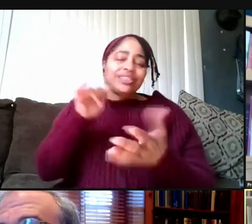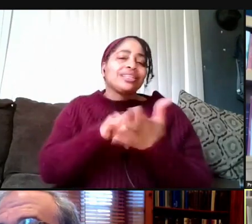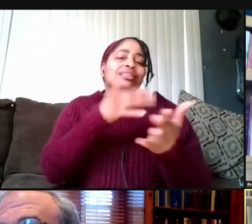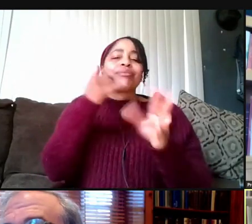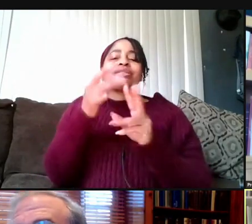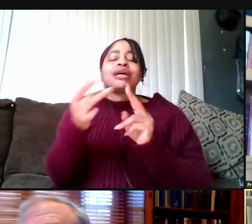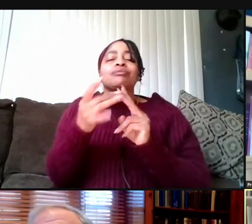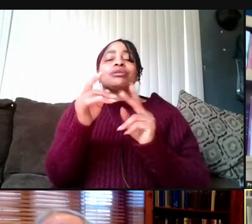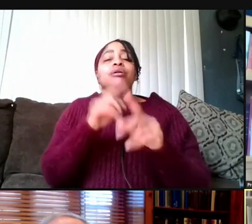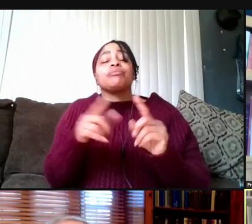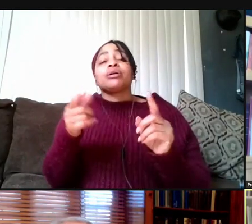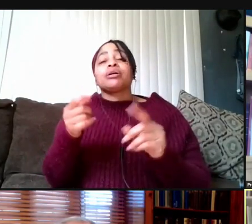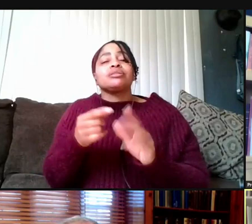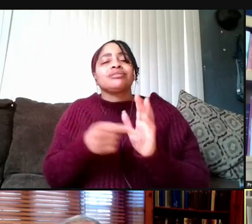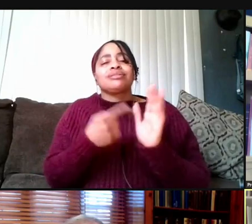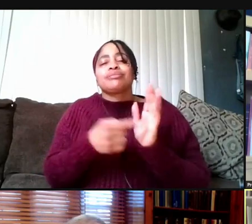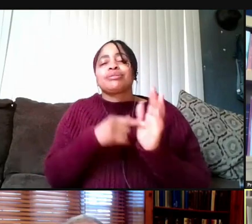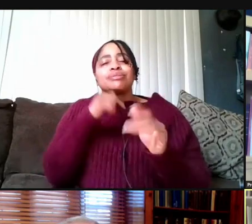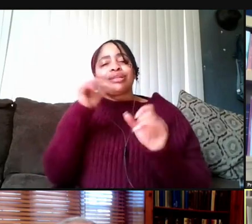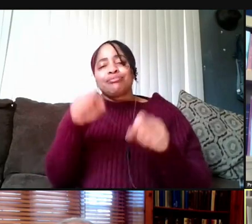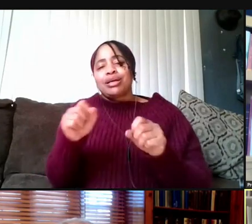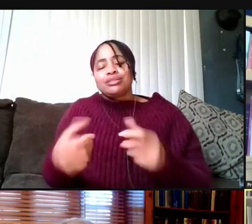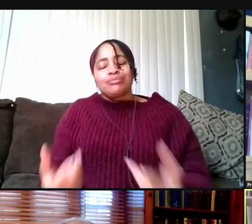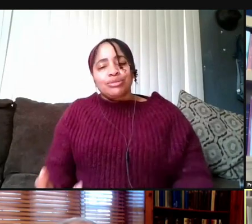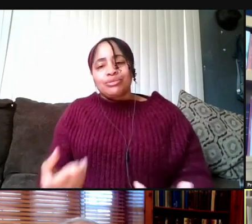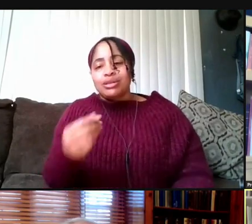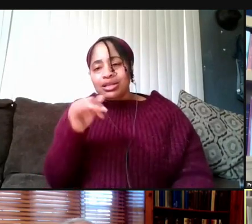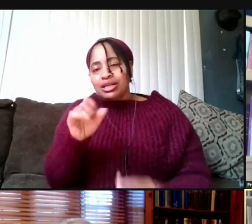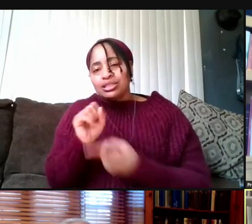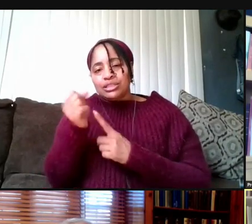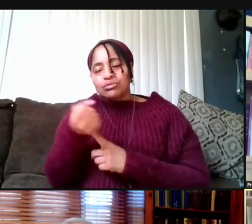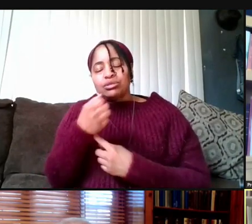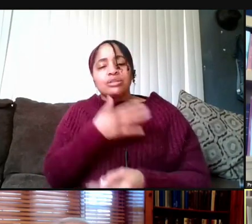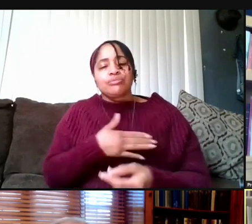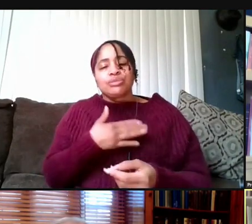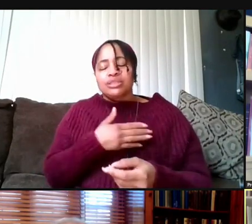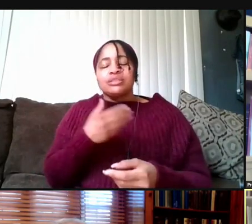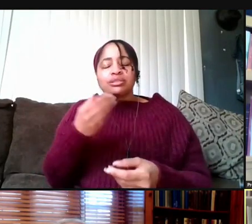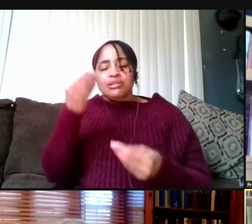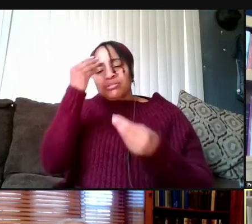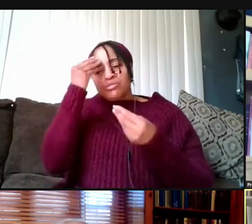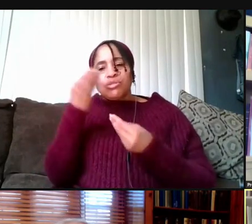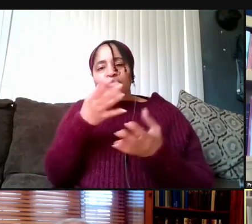but sometimes this won't be possible. And in those cases, please promptly notify your instructor